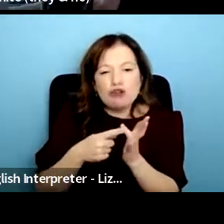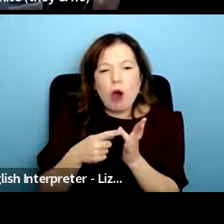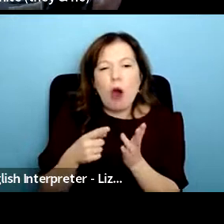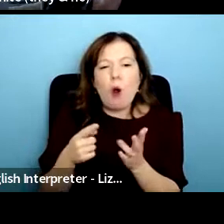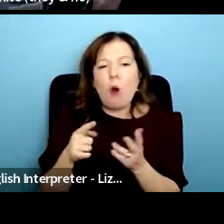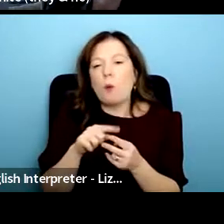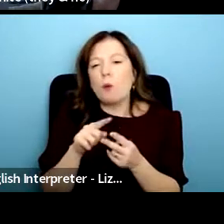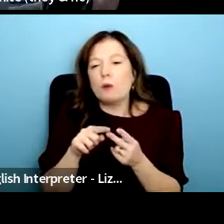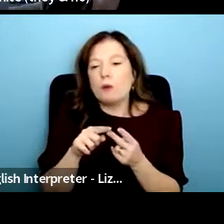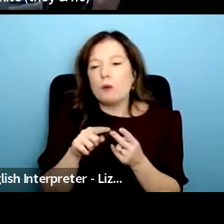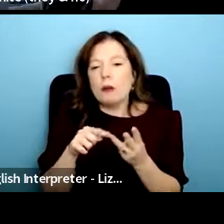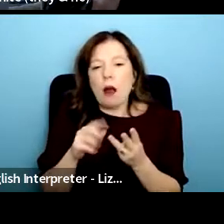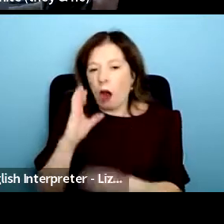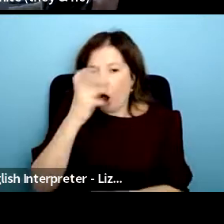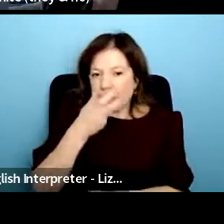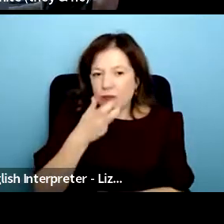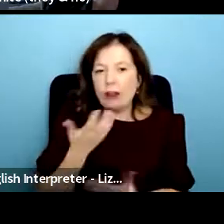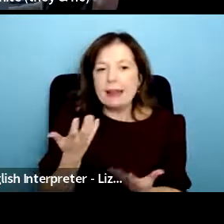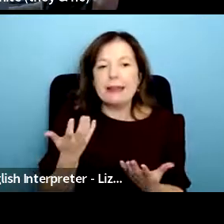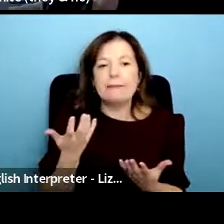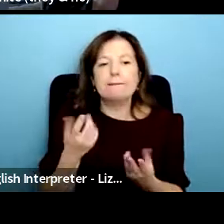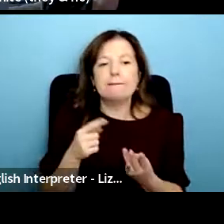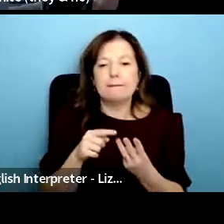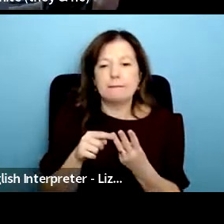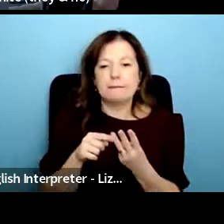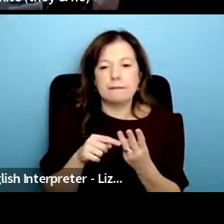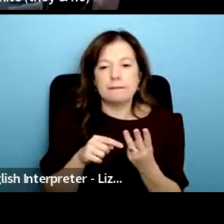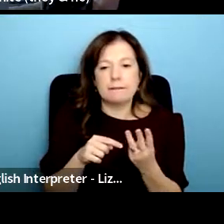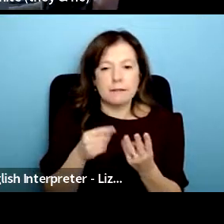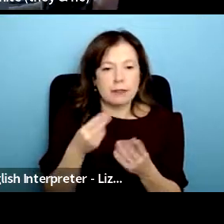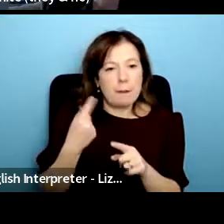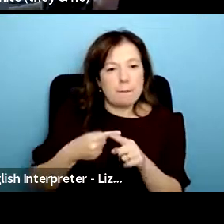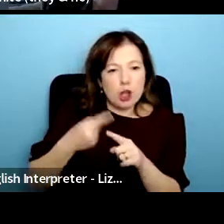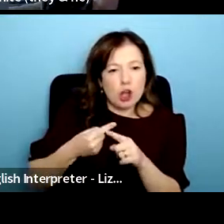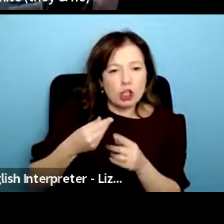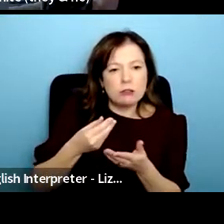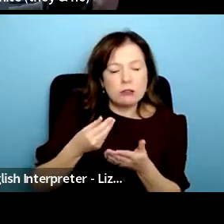alongside comic relief did some emergency like grassroots funds